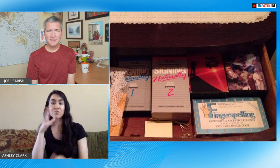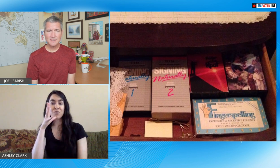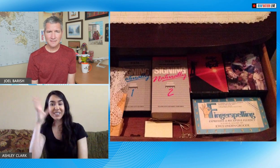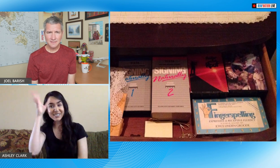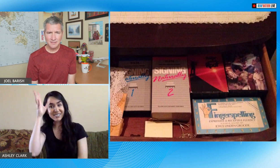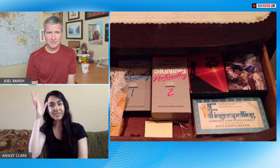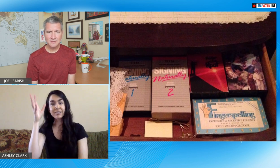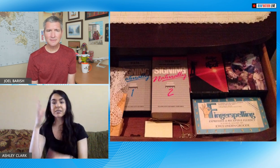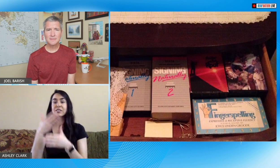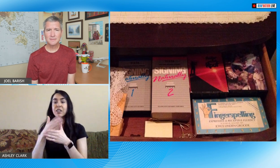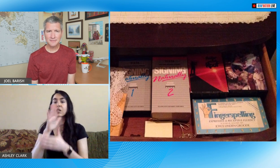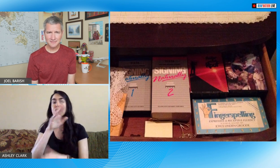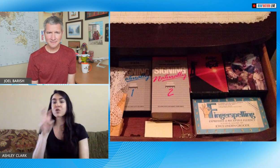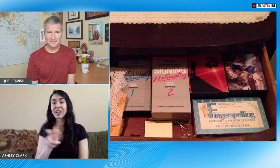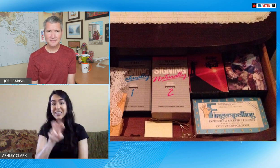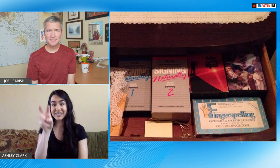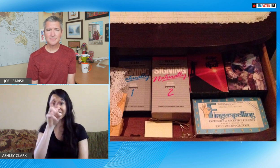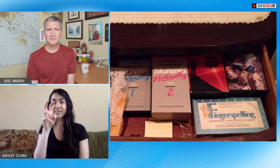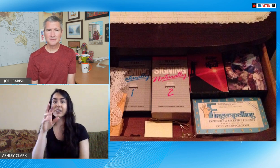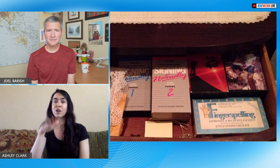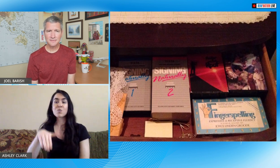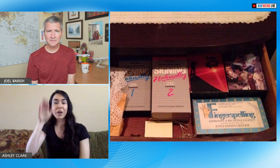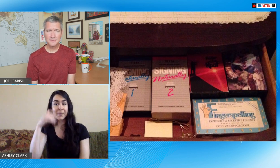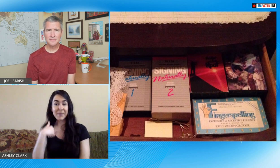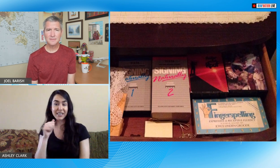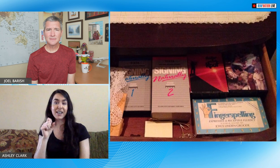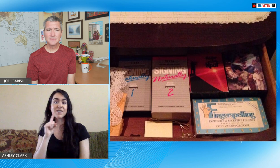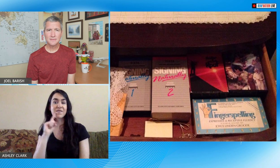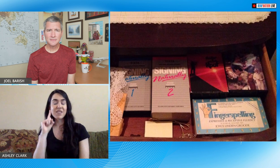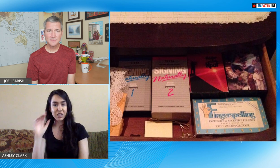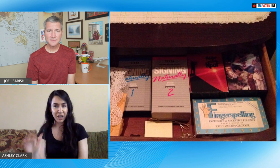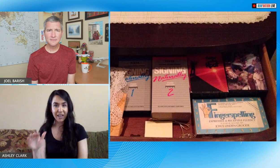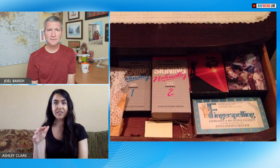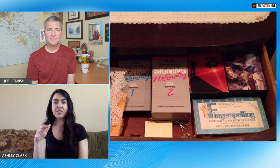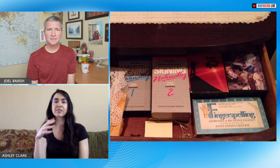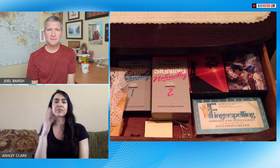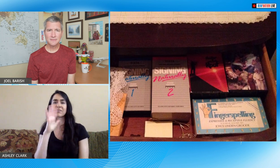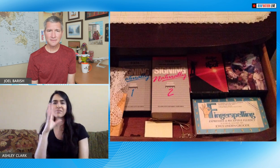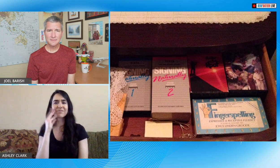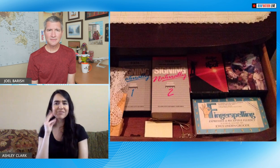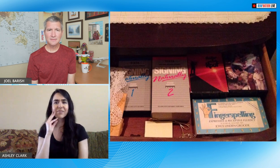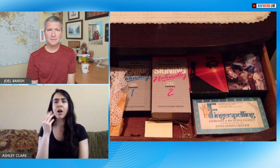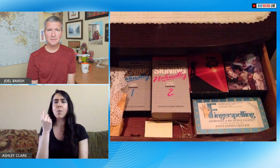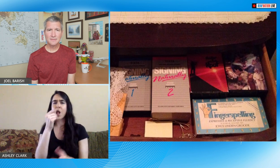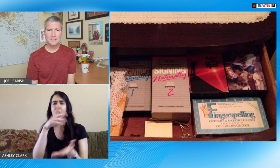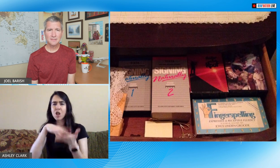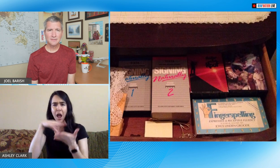share more my personal life on my platform so I interviewed my parents and